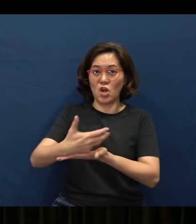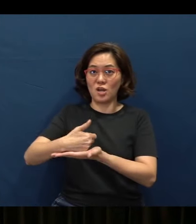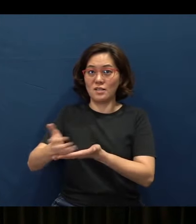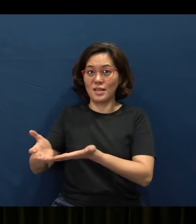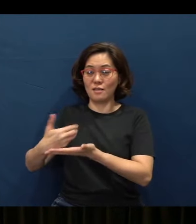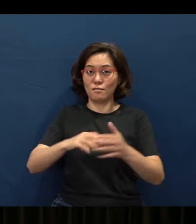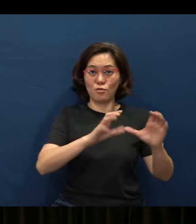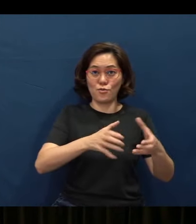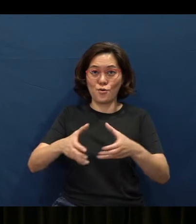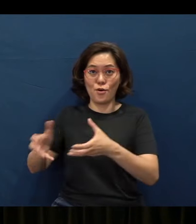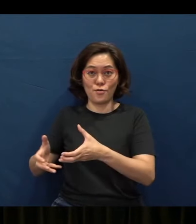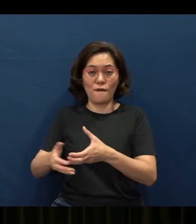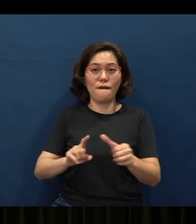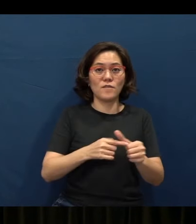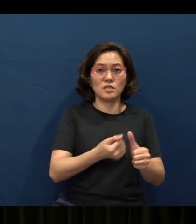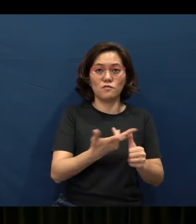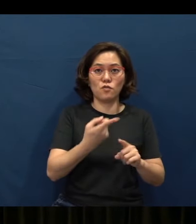And the first few collections, from chapter 1